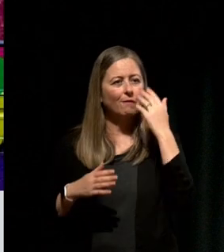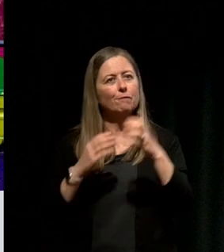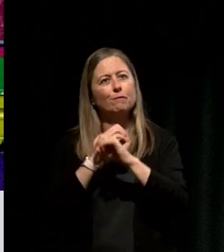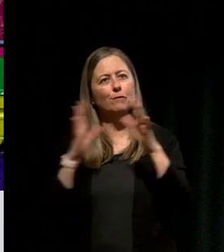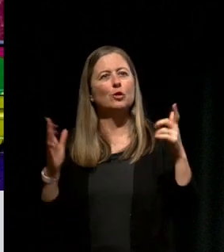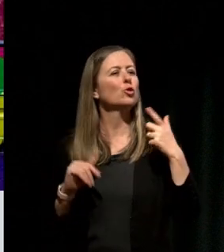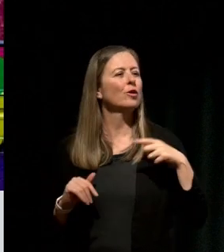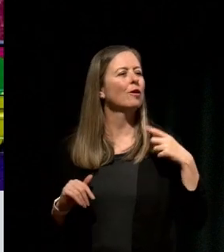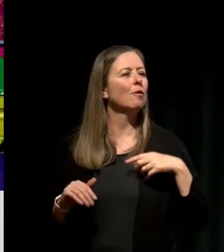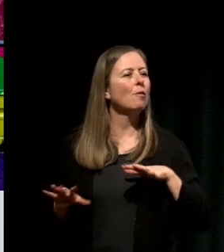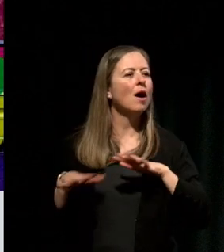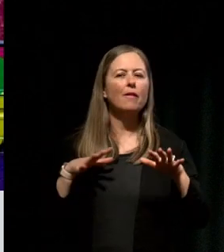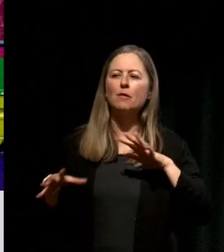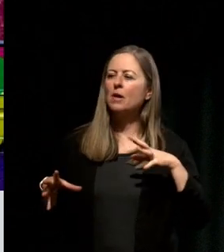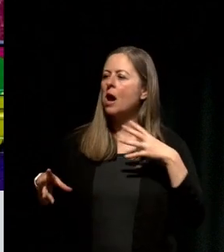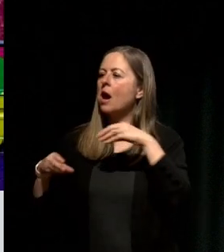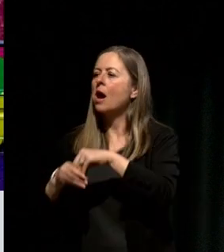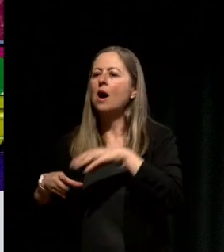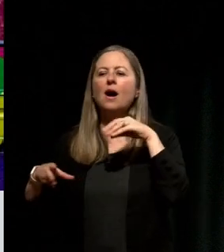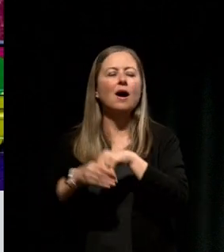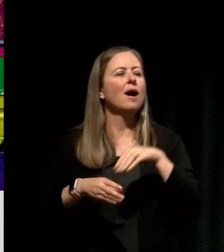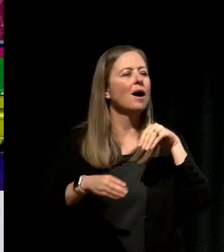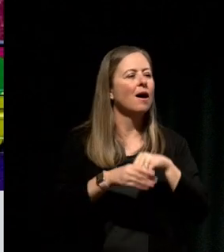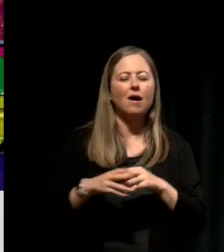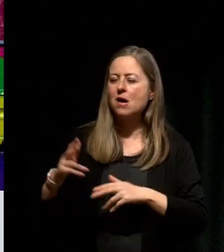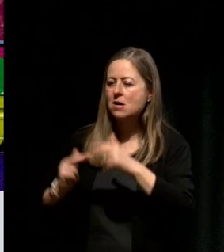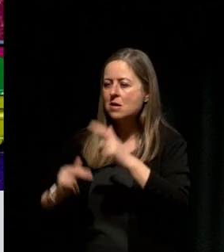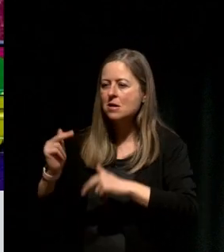busy being a part of it and building it and shaping it.